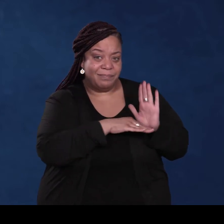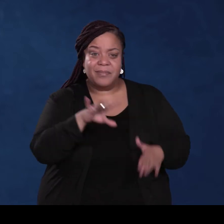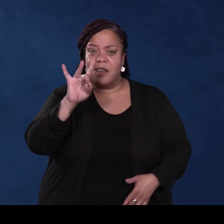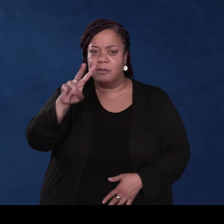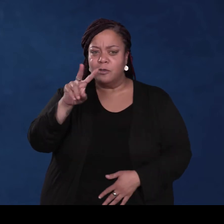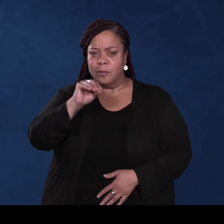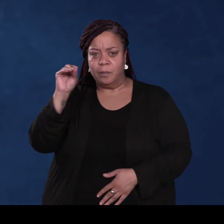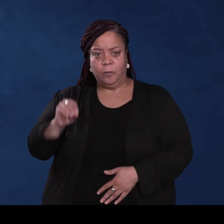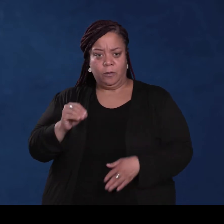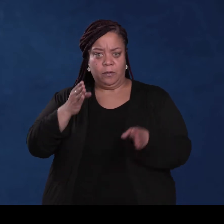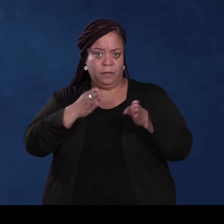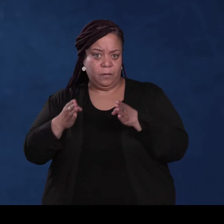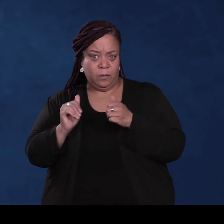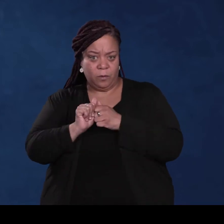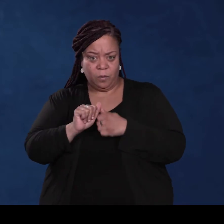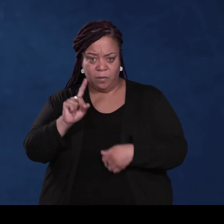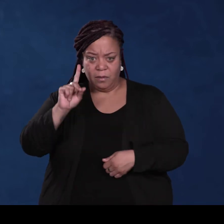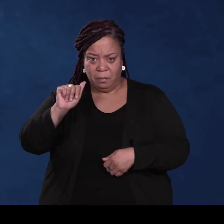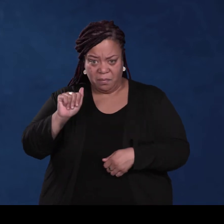unemployed this past year.